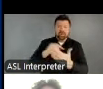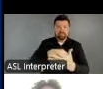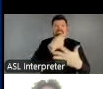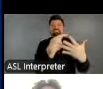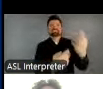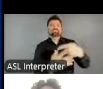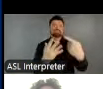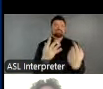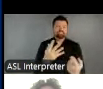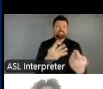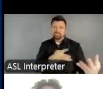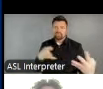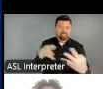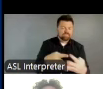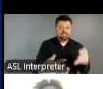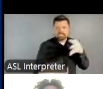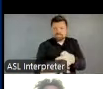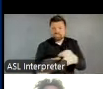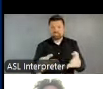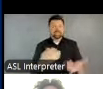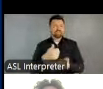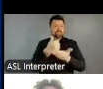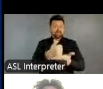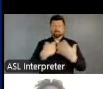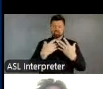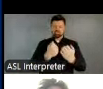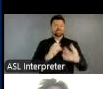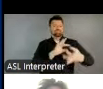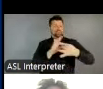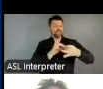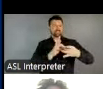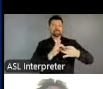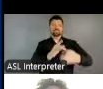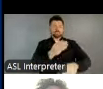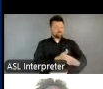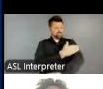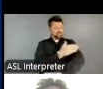efforts to strengthen relationships and enhance our capacity to serve diverse constituencies and